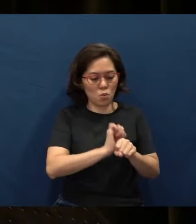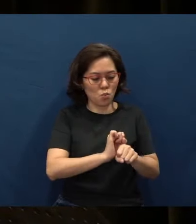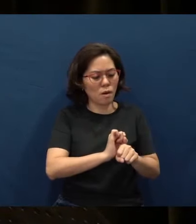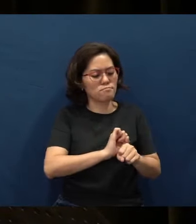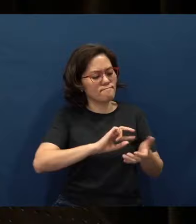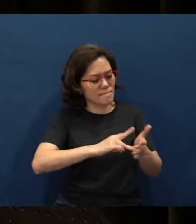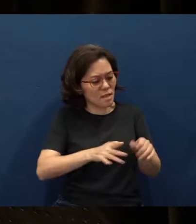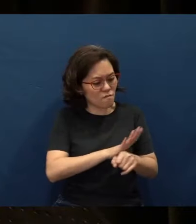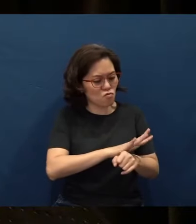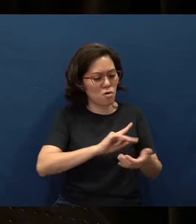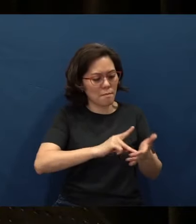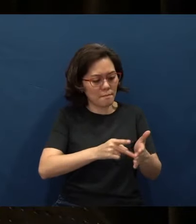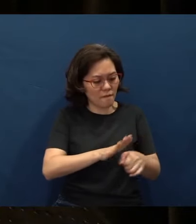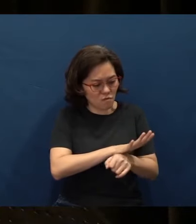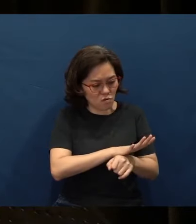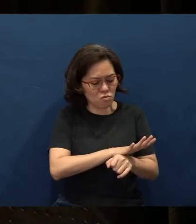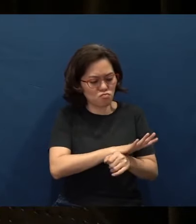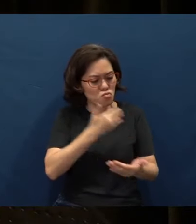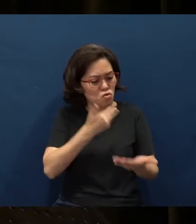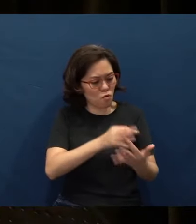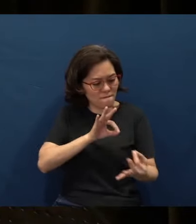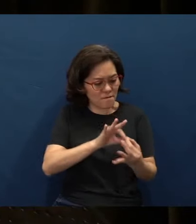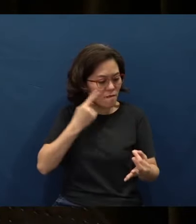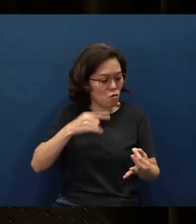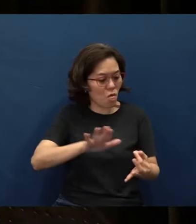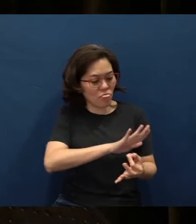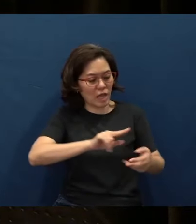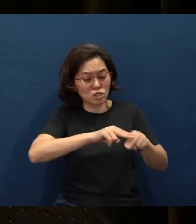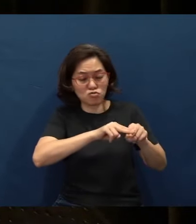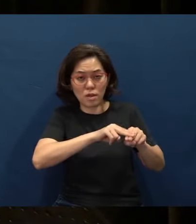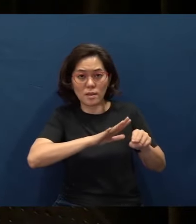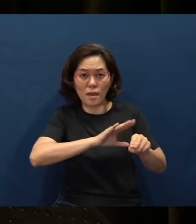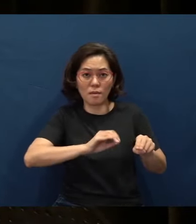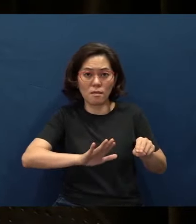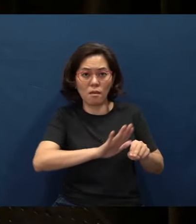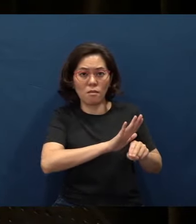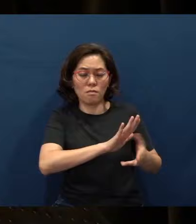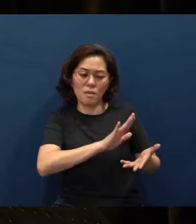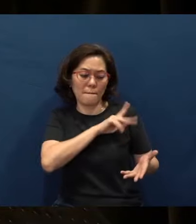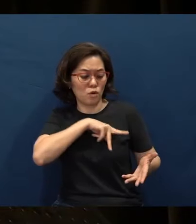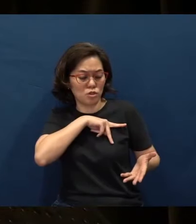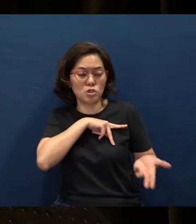purposeful and a good fit for their training and their personality.